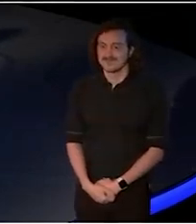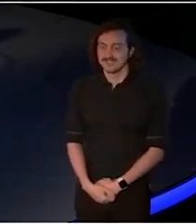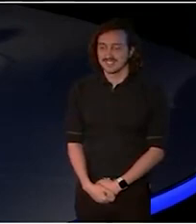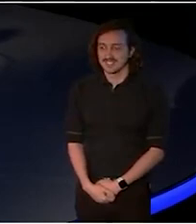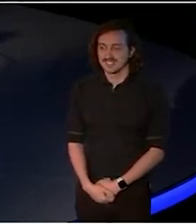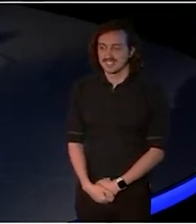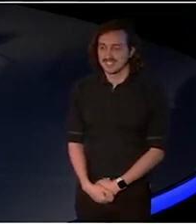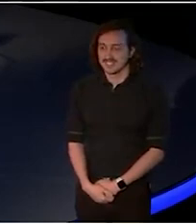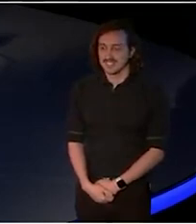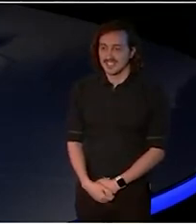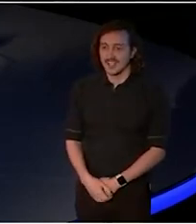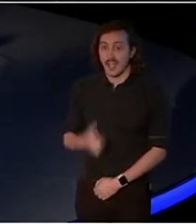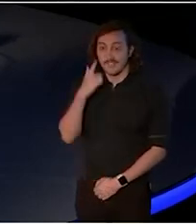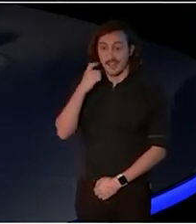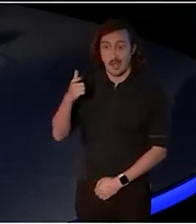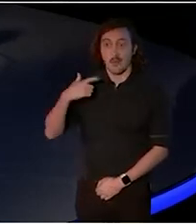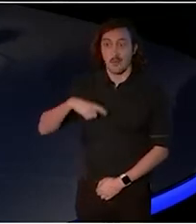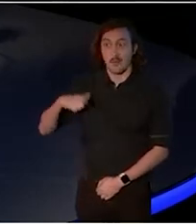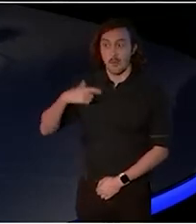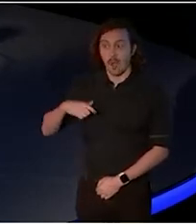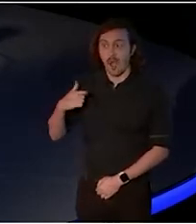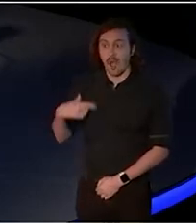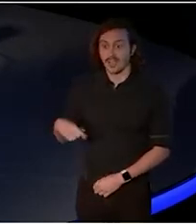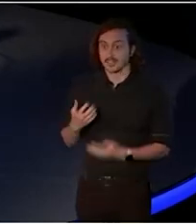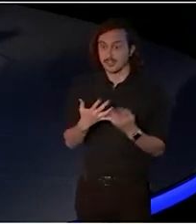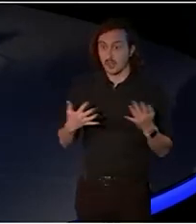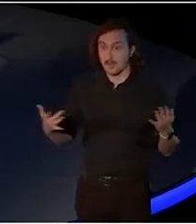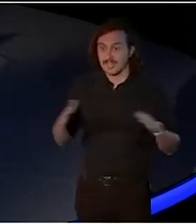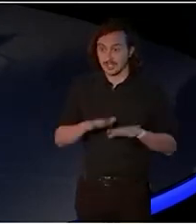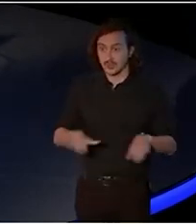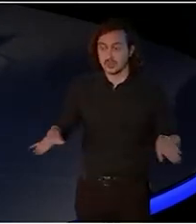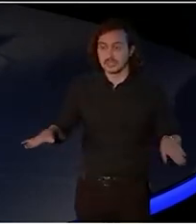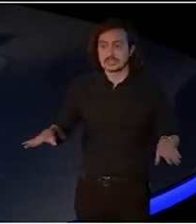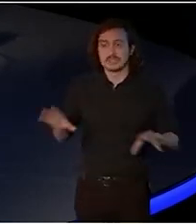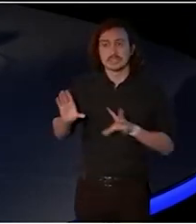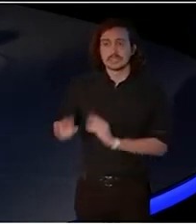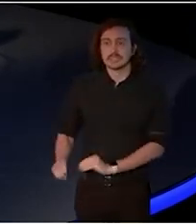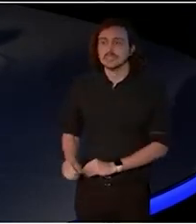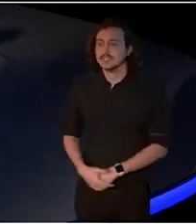We found out what caused it, and we stopped. AUDIENCE: